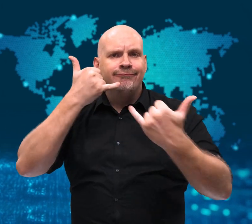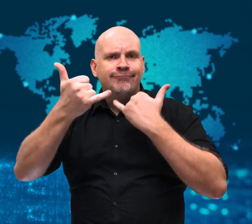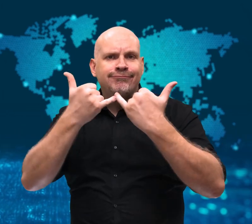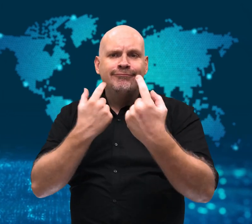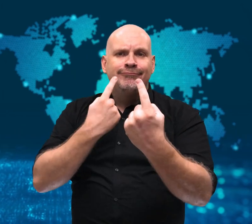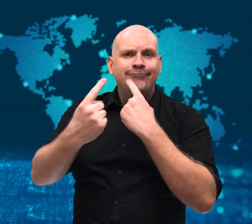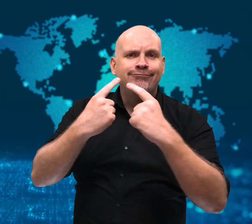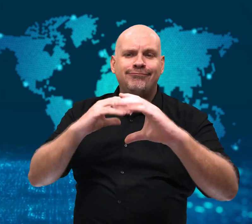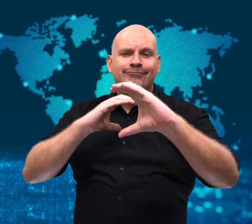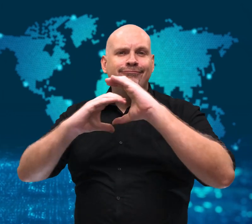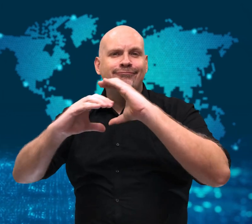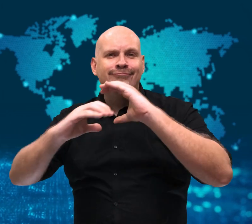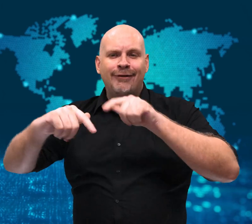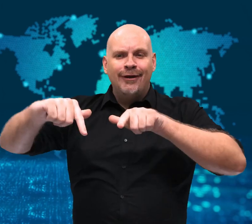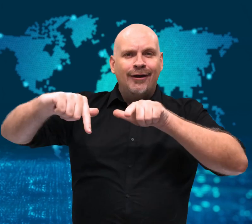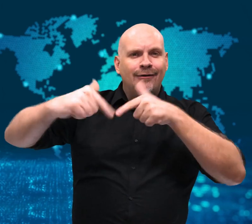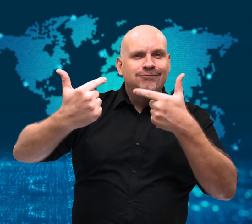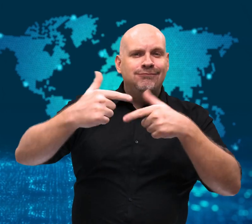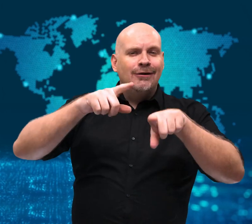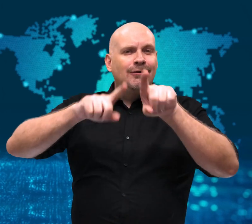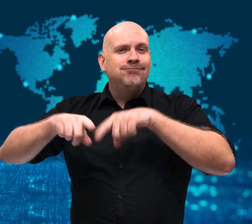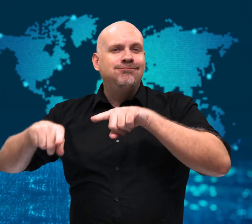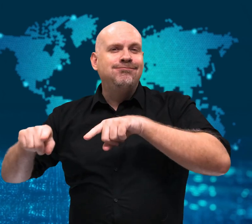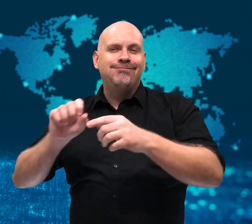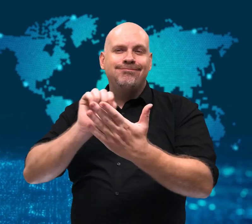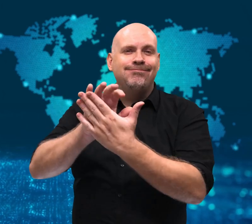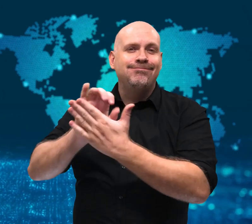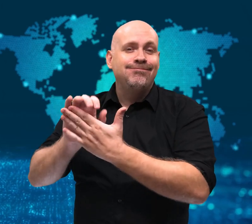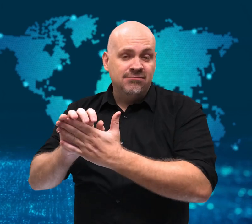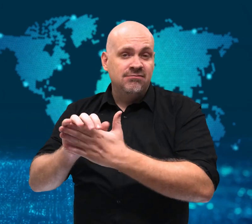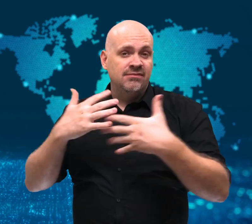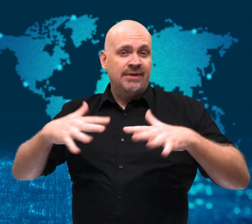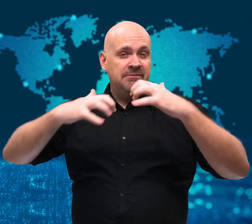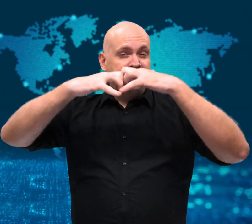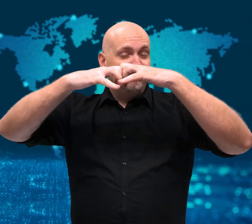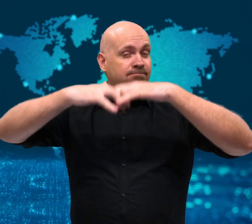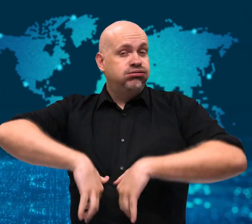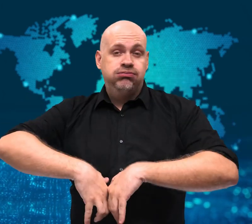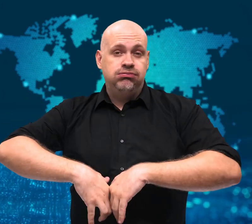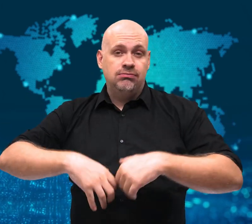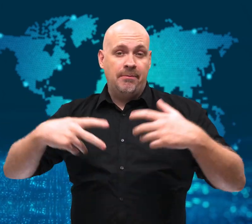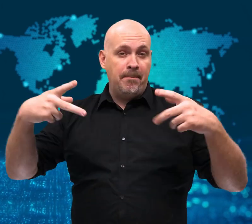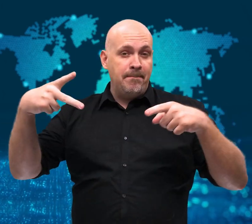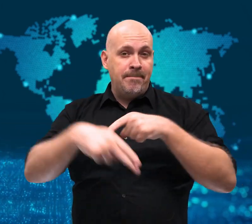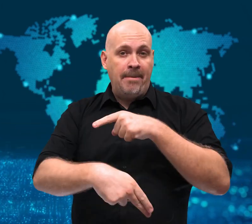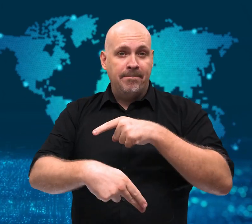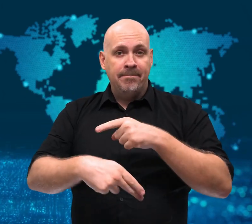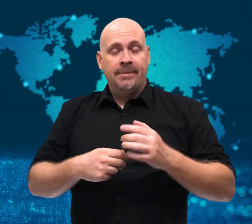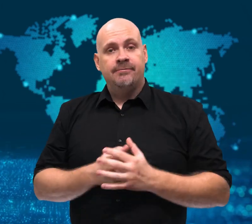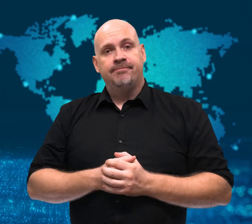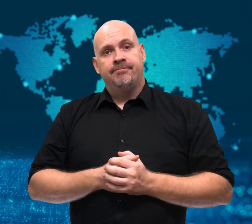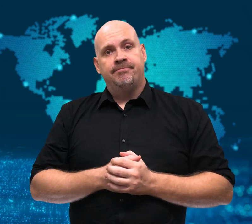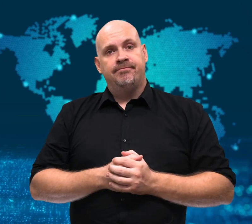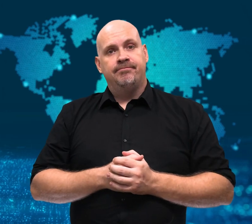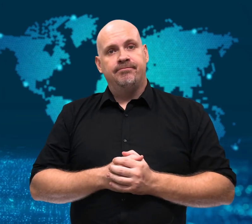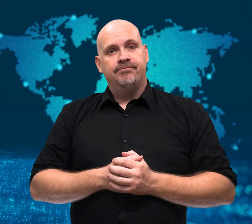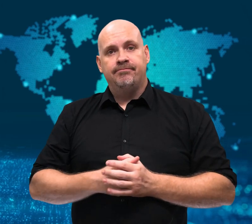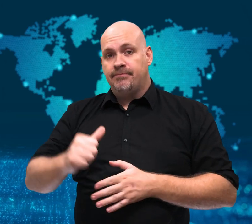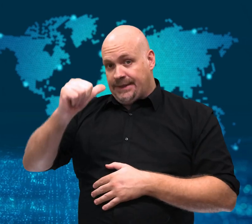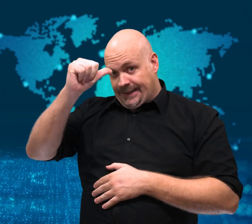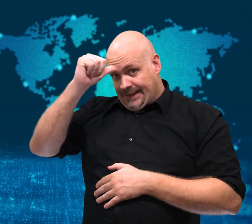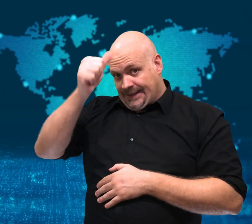Social media down!